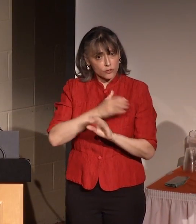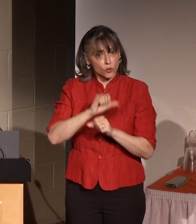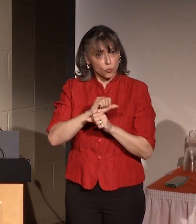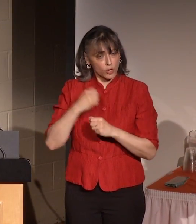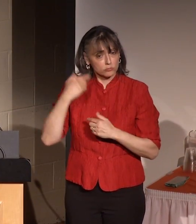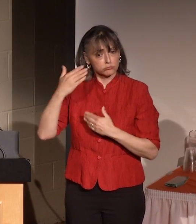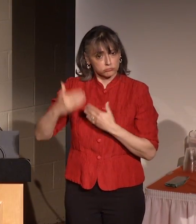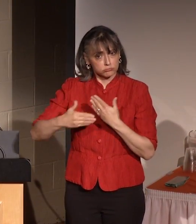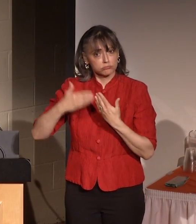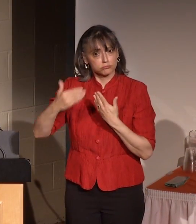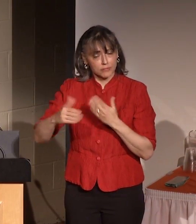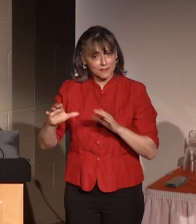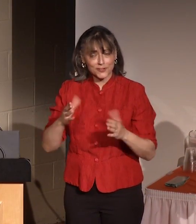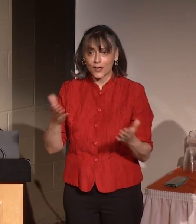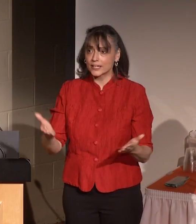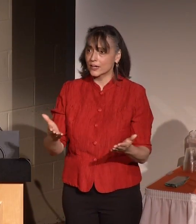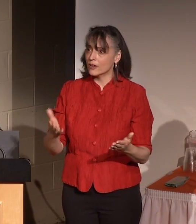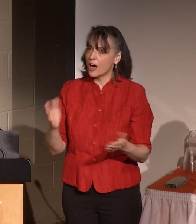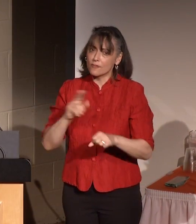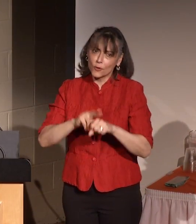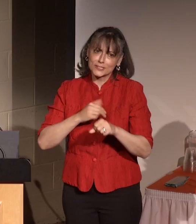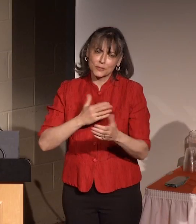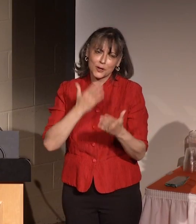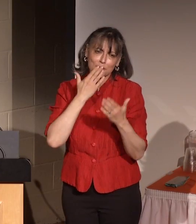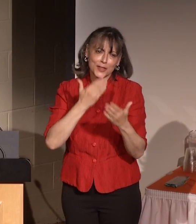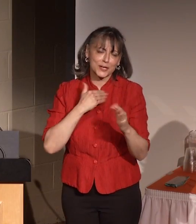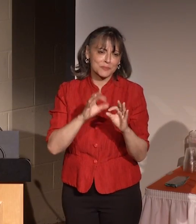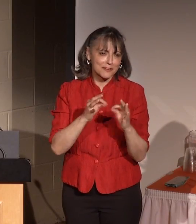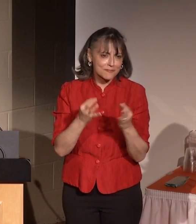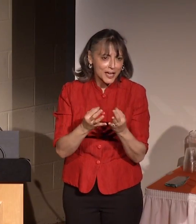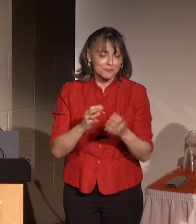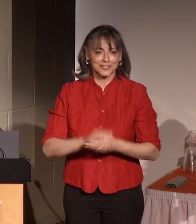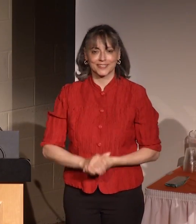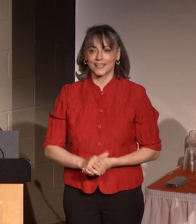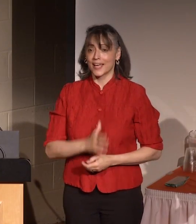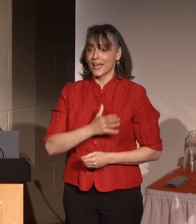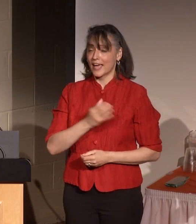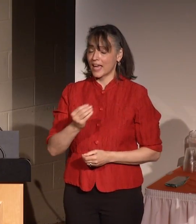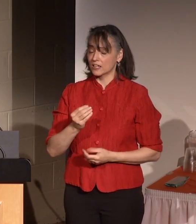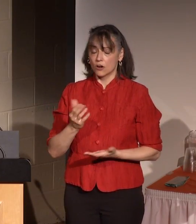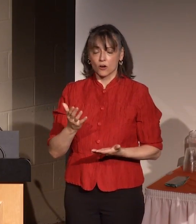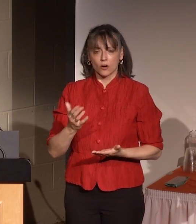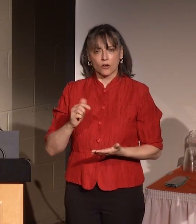done, and of course I'd like to thank my family, and this honor